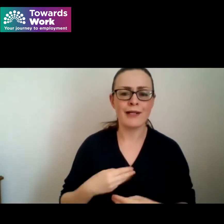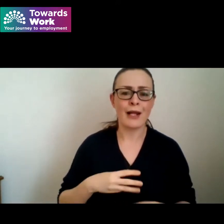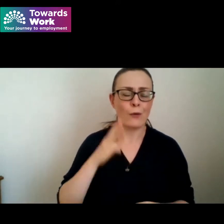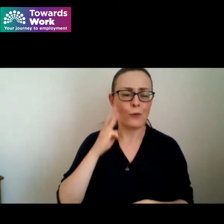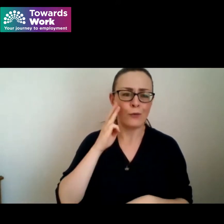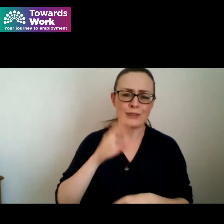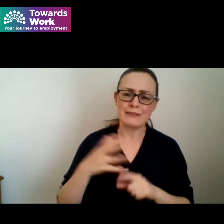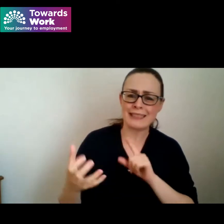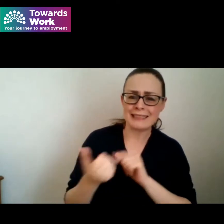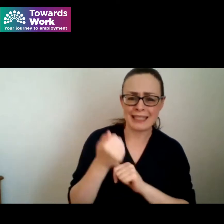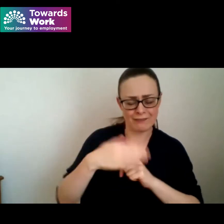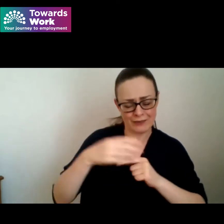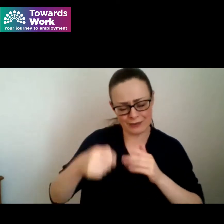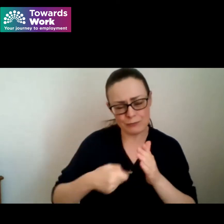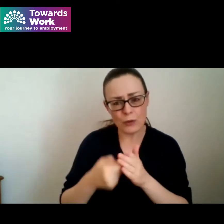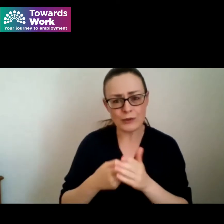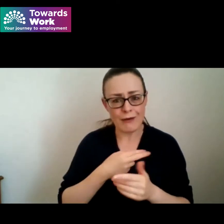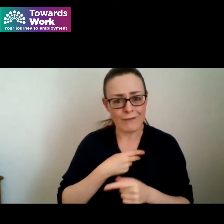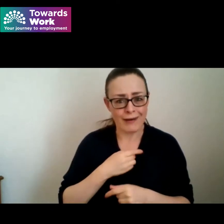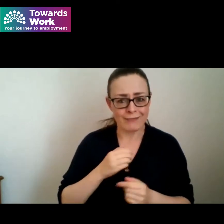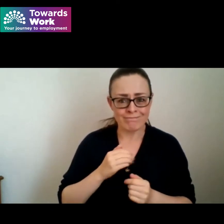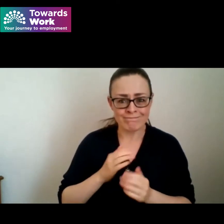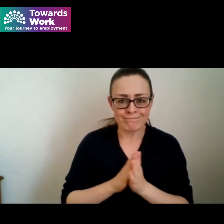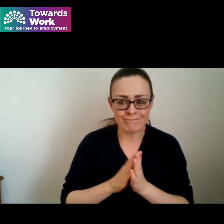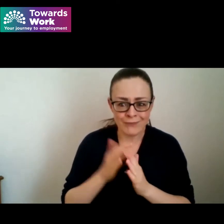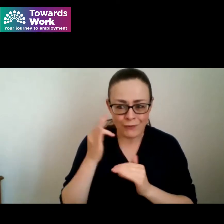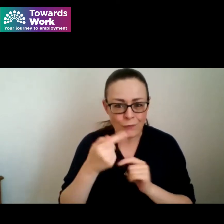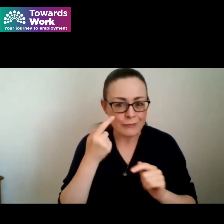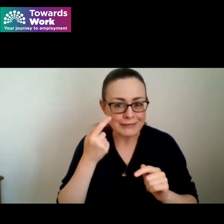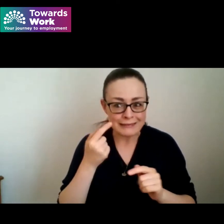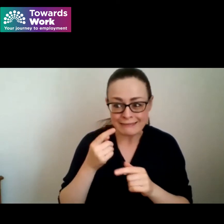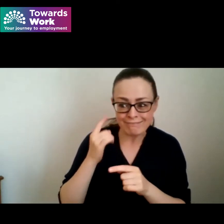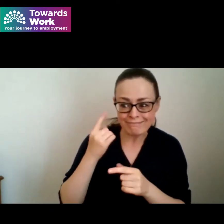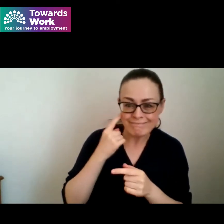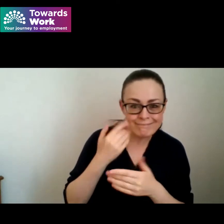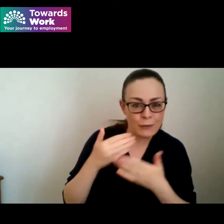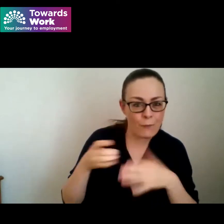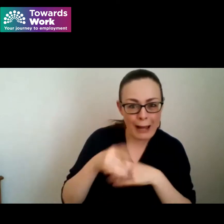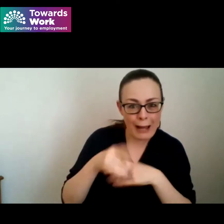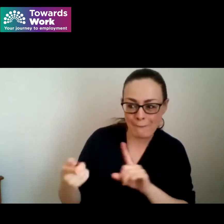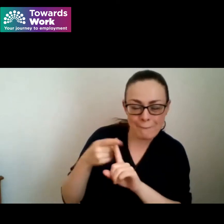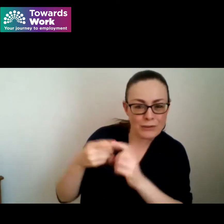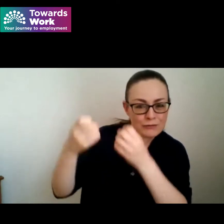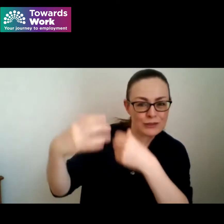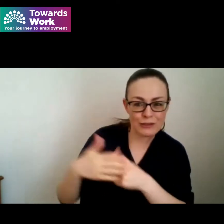project and I really look forward to hearing about positive outcomes for participants in the future.